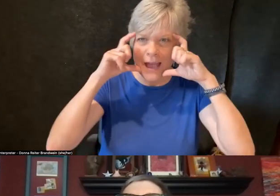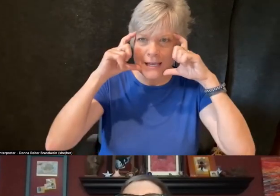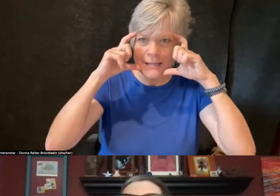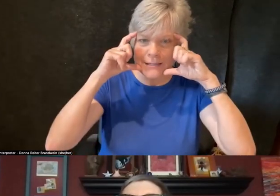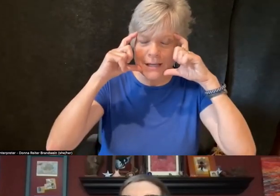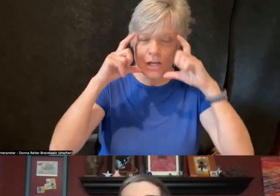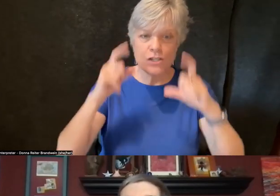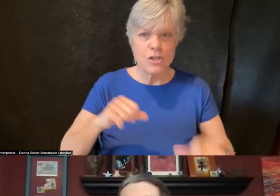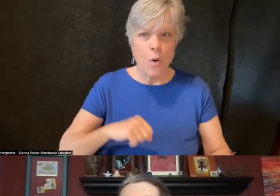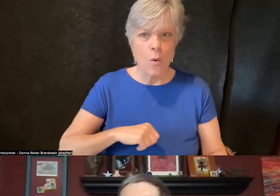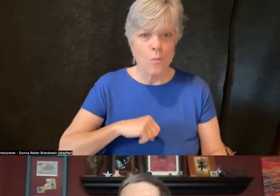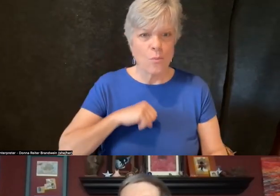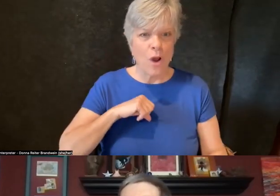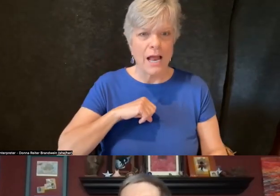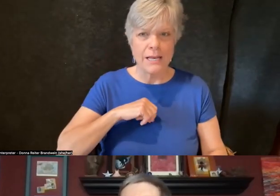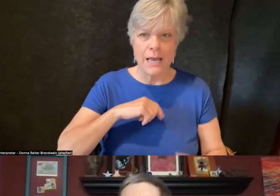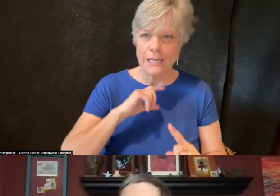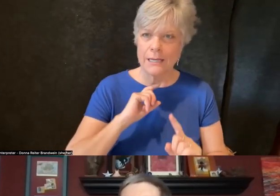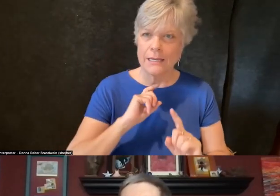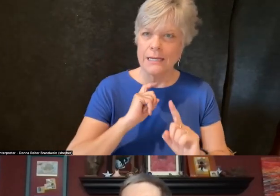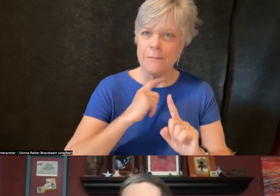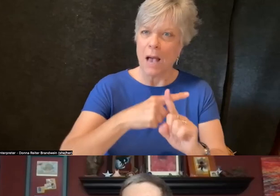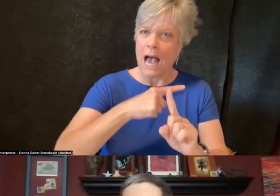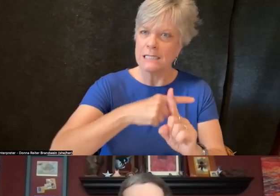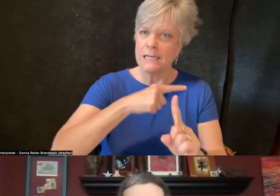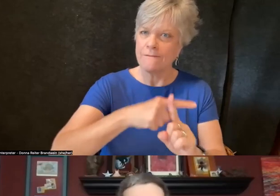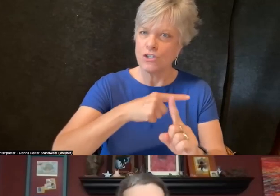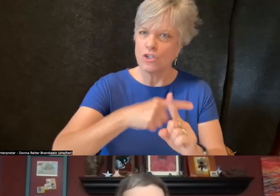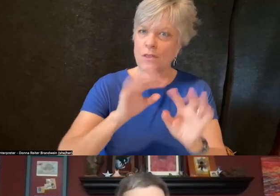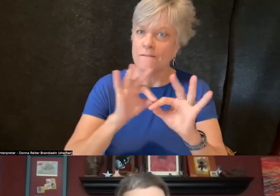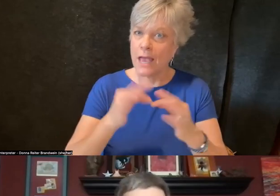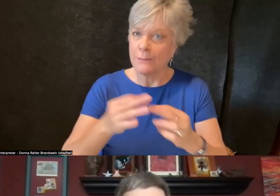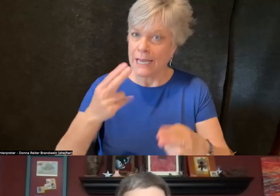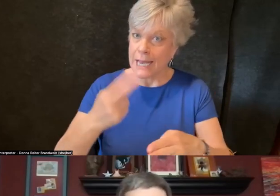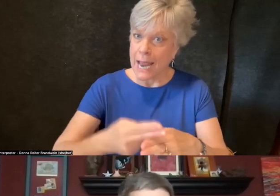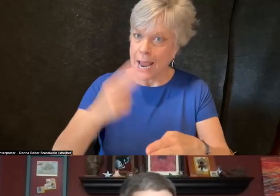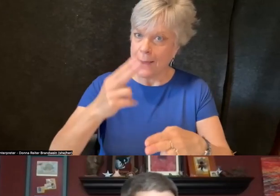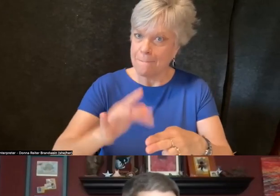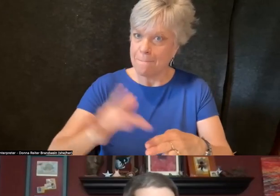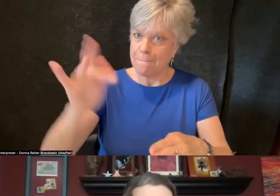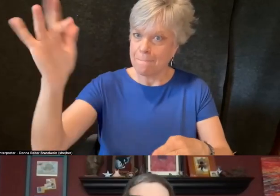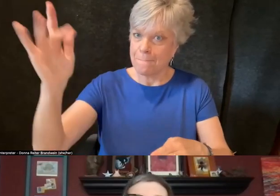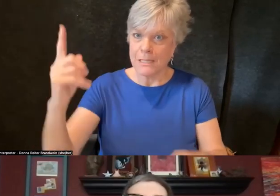to the family name is important. And being somebody who is blind,